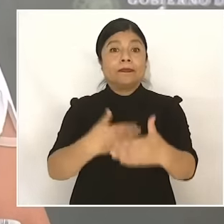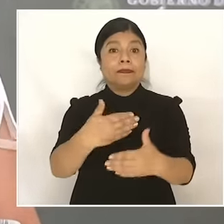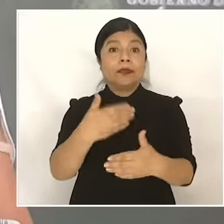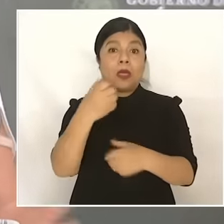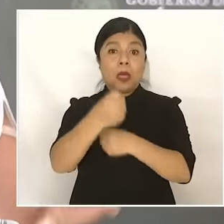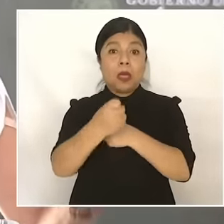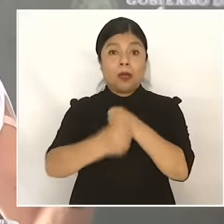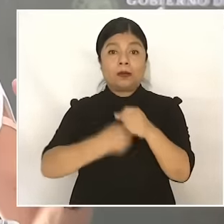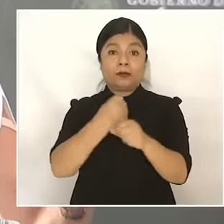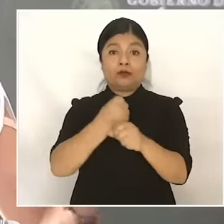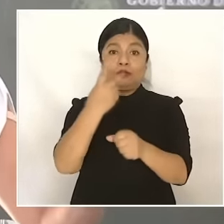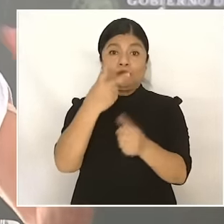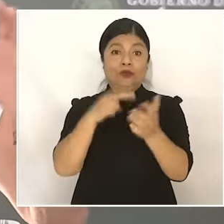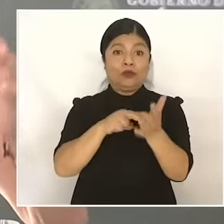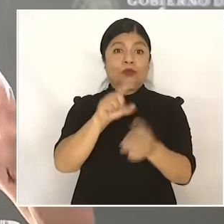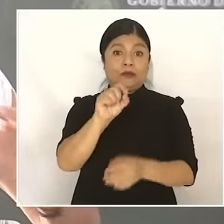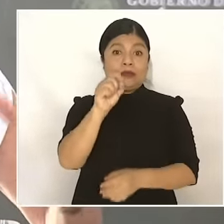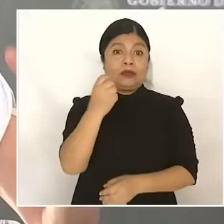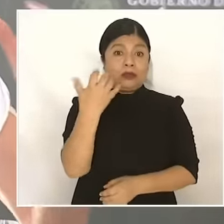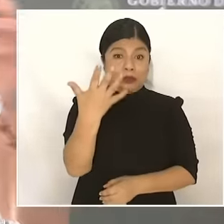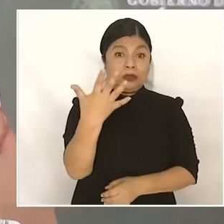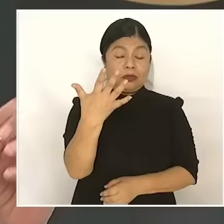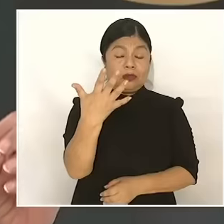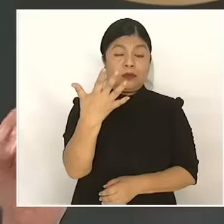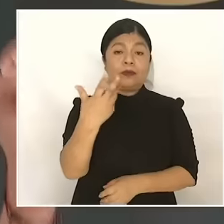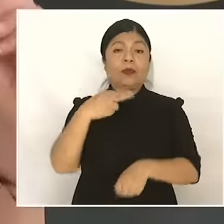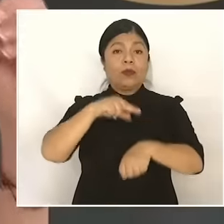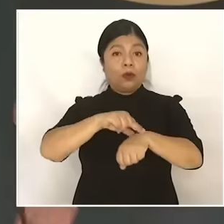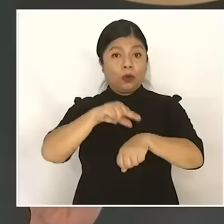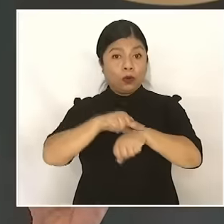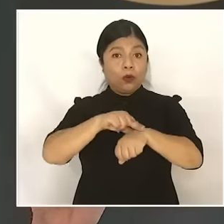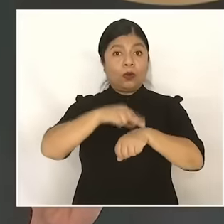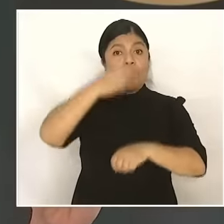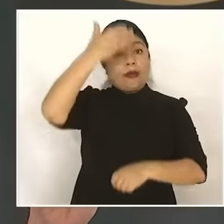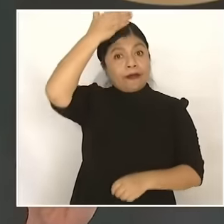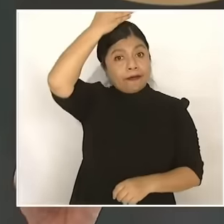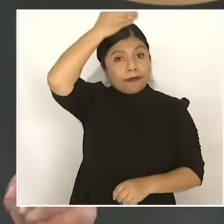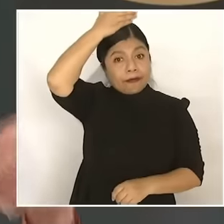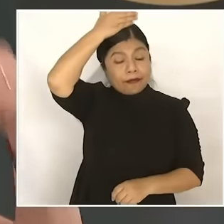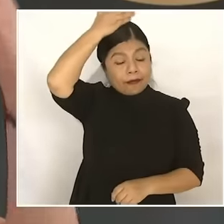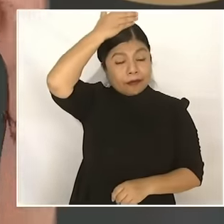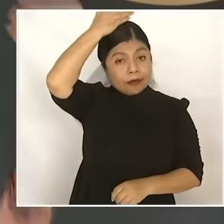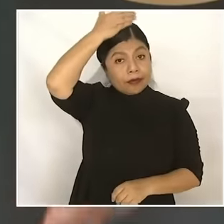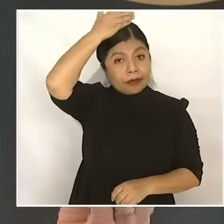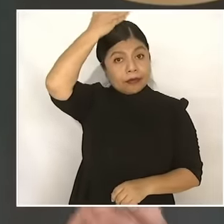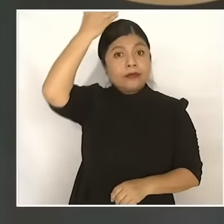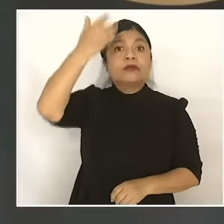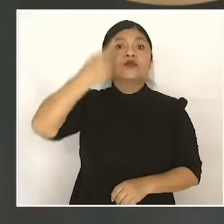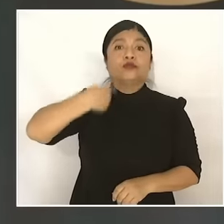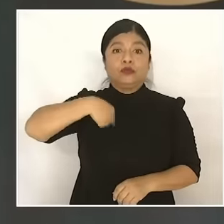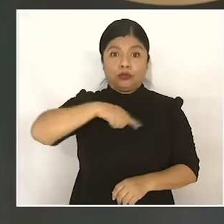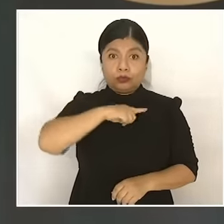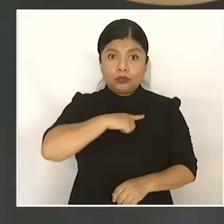in 2025 because we are going to create a program that complements the